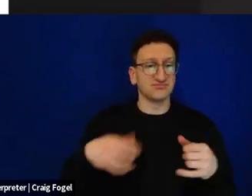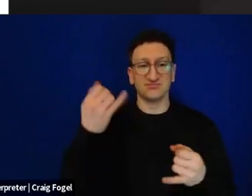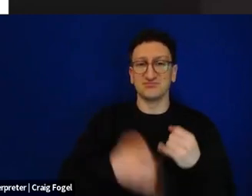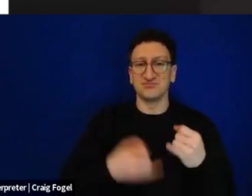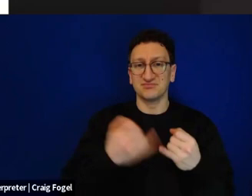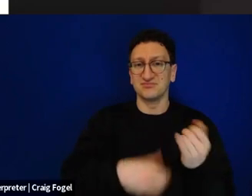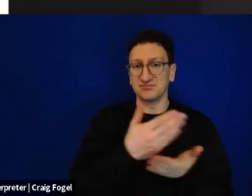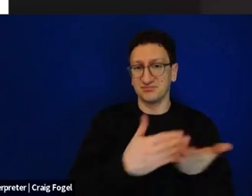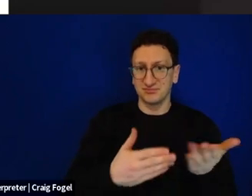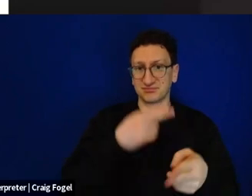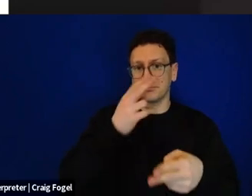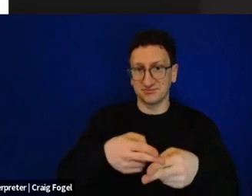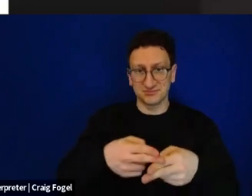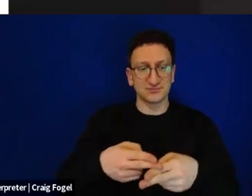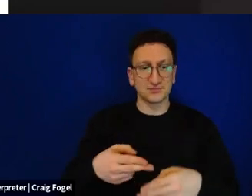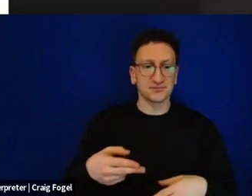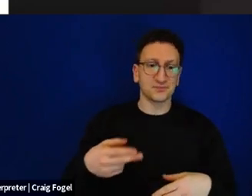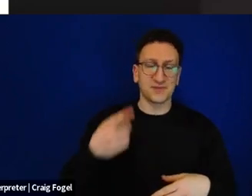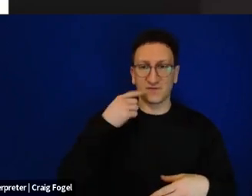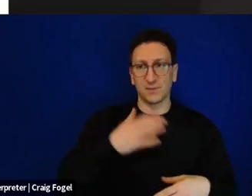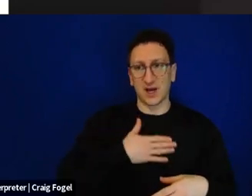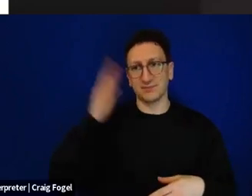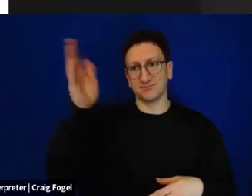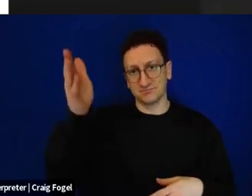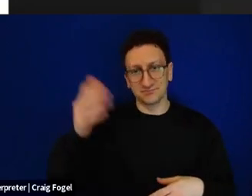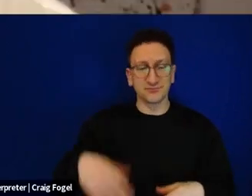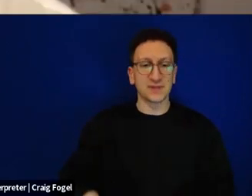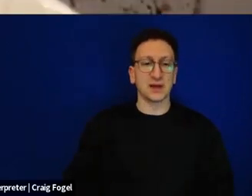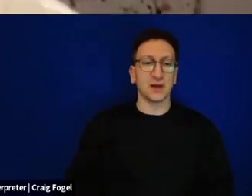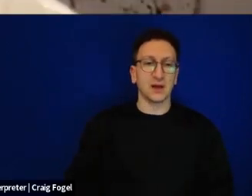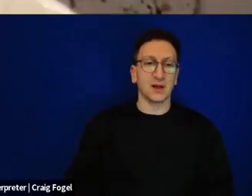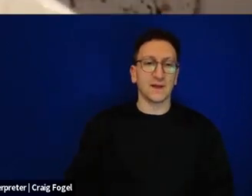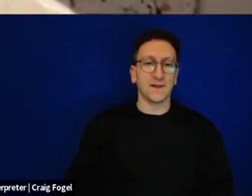also to the end of our time together. With the importance of lshana habaah